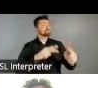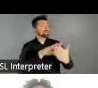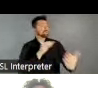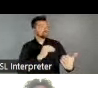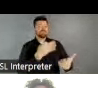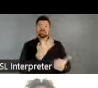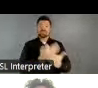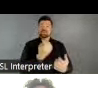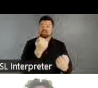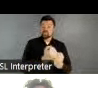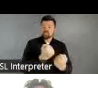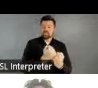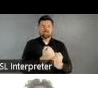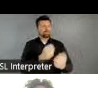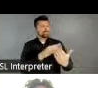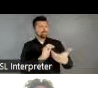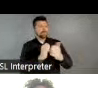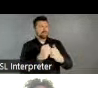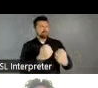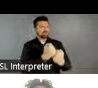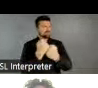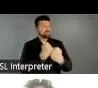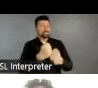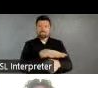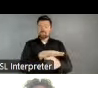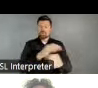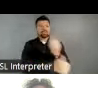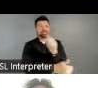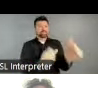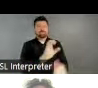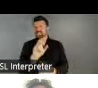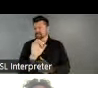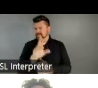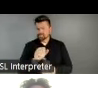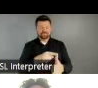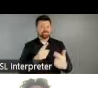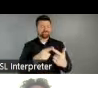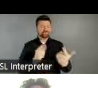with local seniors and expand their offerings to meet the specific needs of the people in Flint.